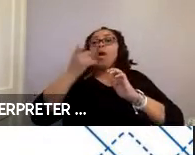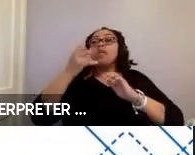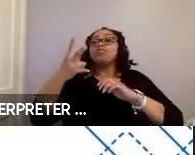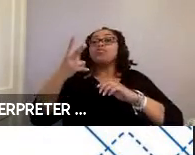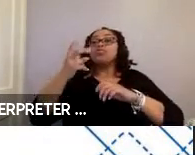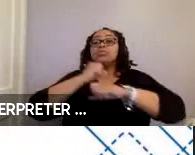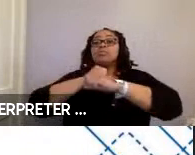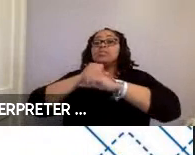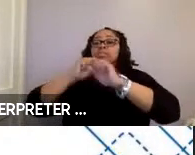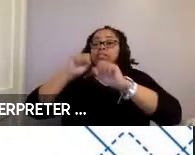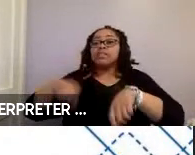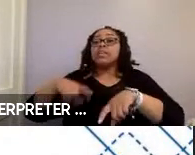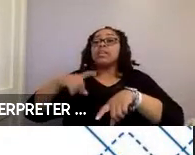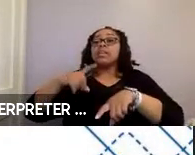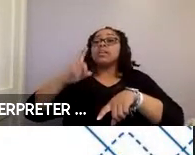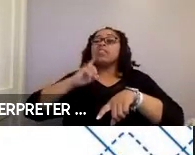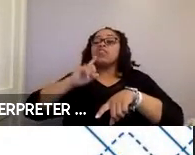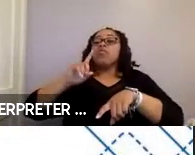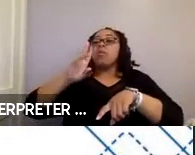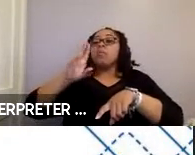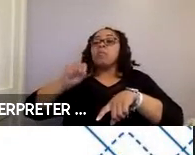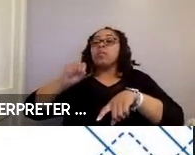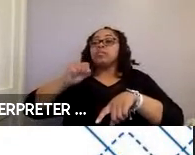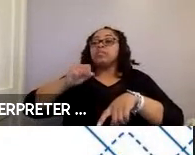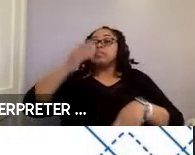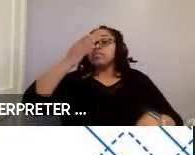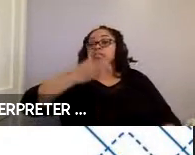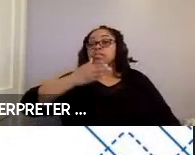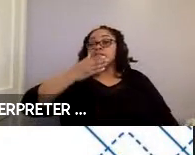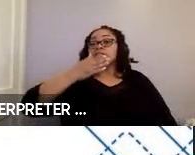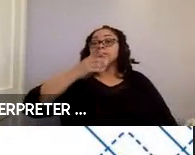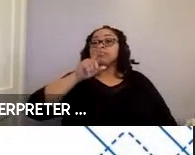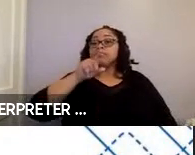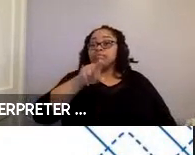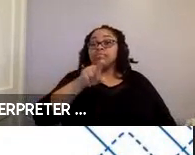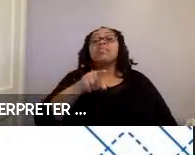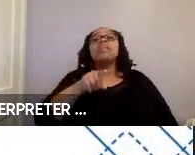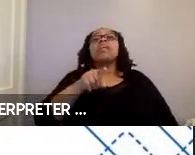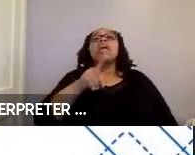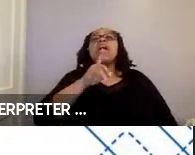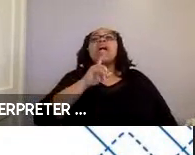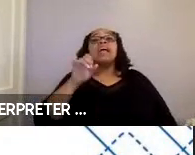spaces on fixed-route buses forward-facing. And recent industry trends suggest increased